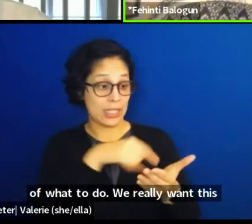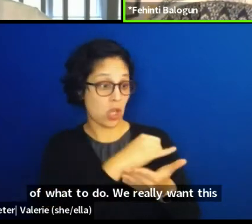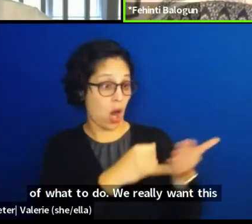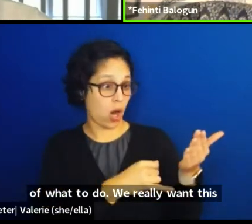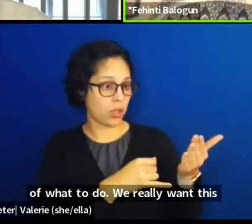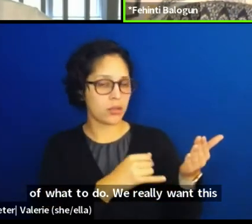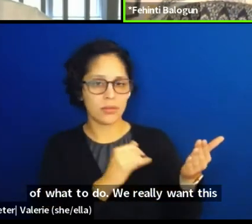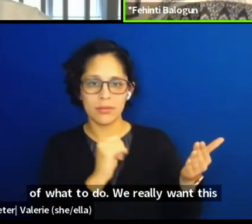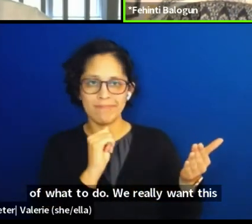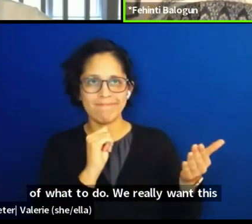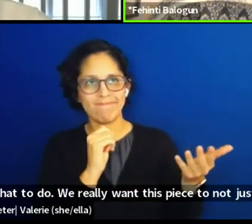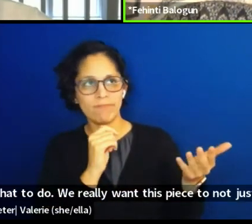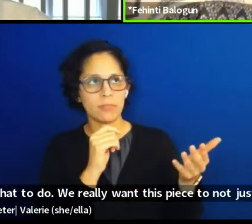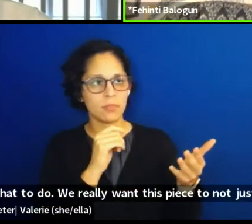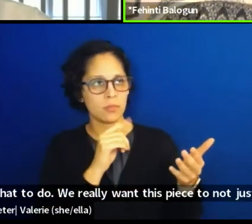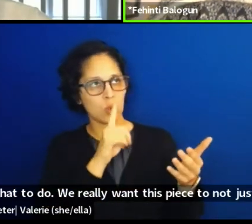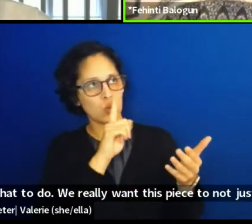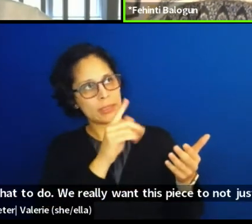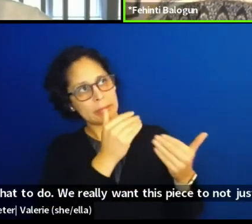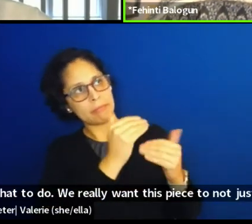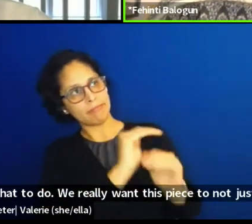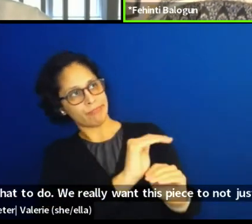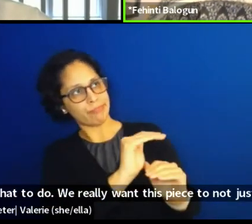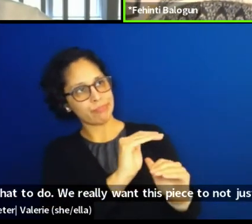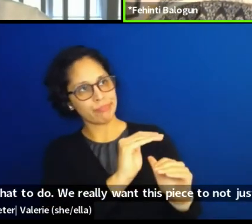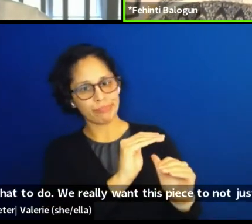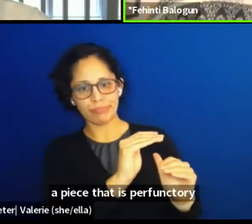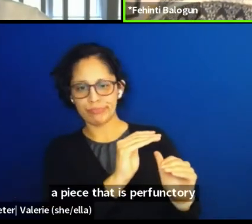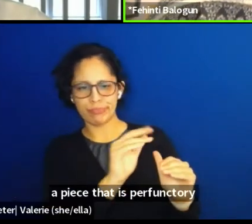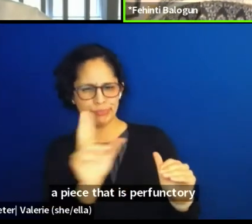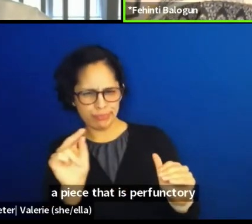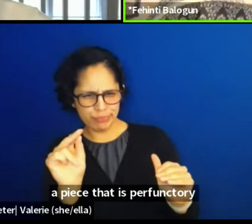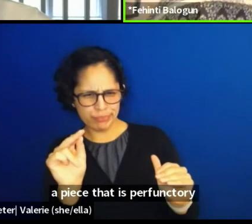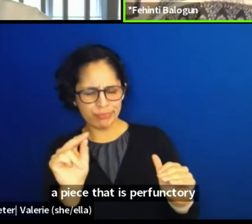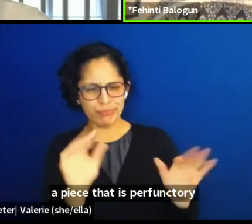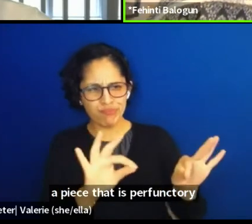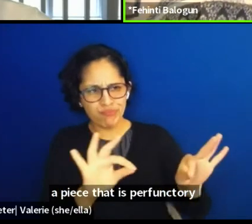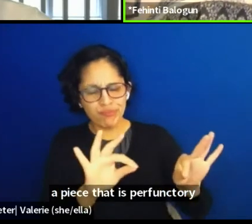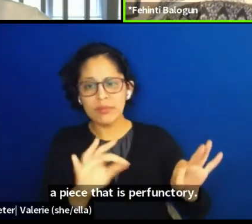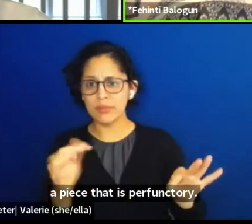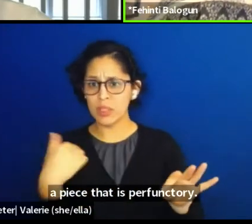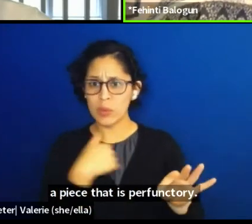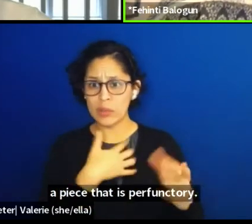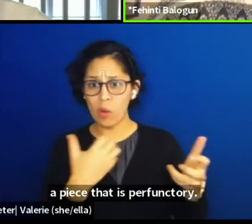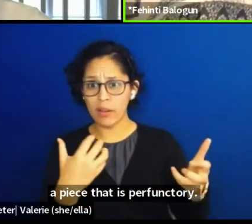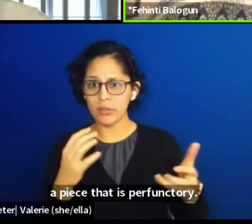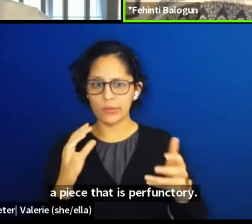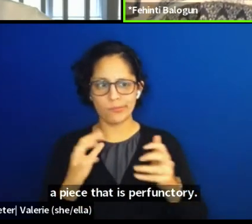that is perfunctory. We run workshops along with it, we've been trying to do at community centers